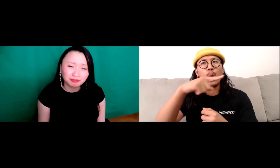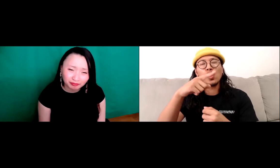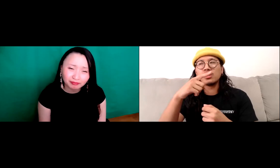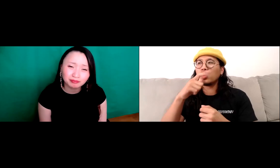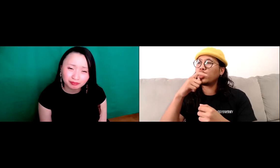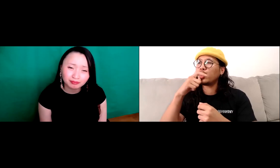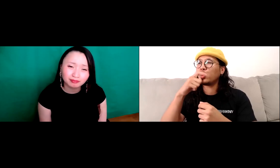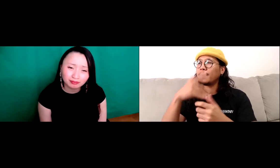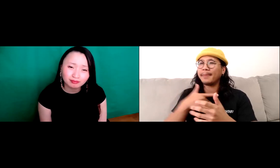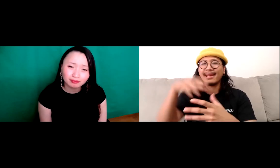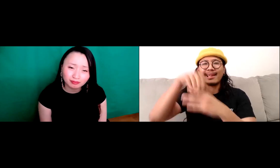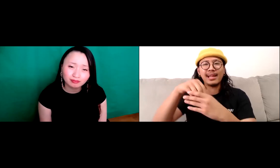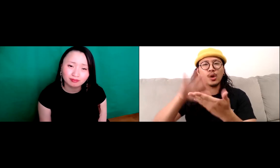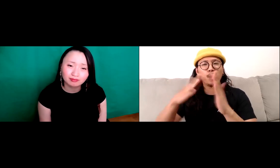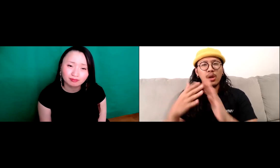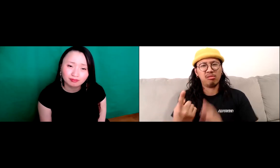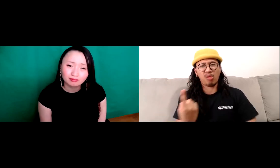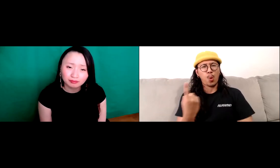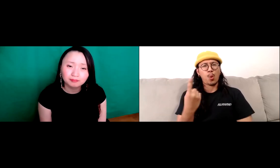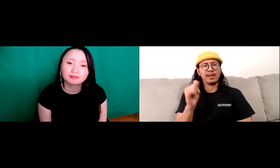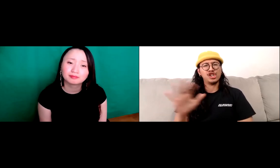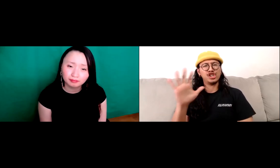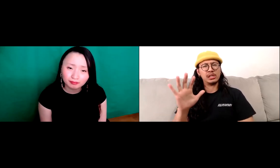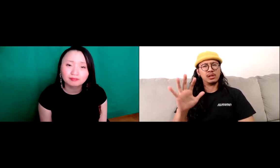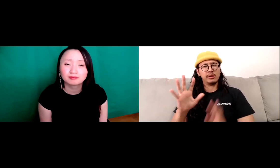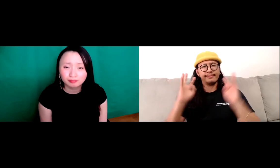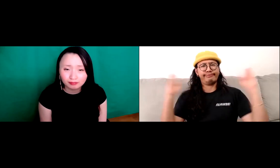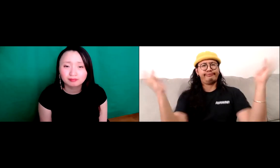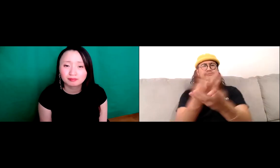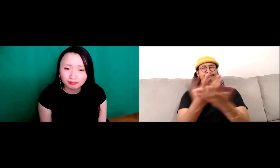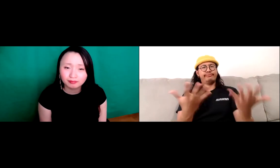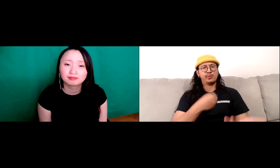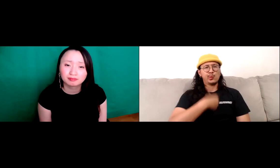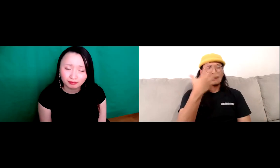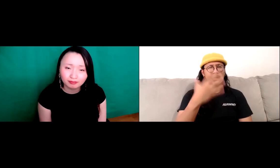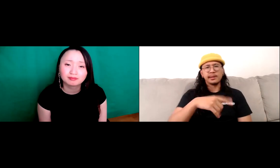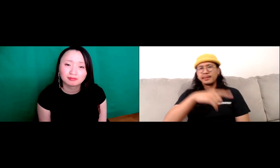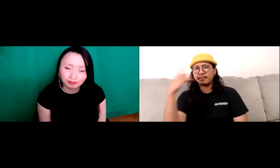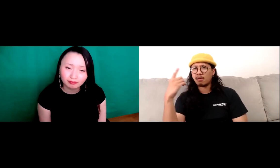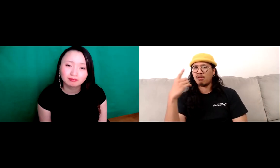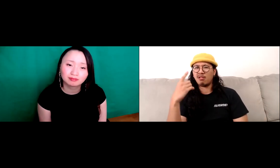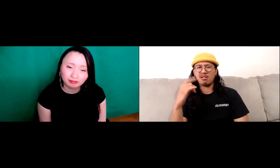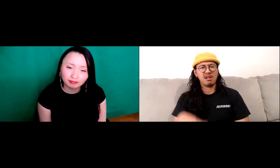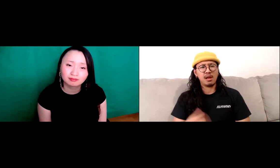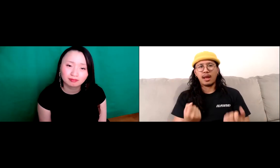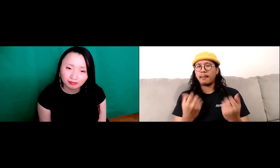nd then for those who are in the community. They're Asian they're alone and they're surrounded